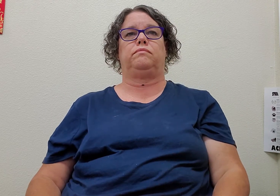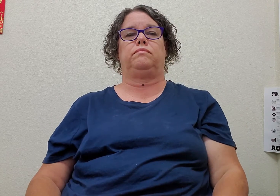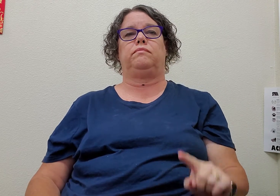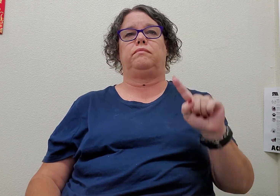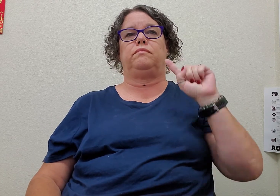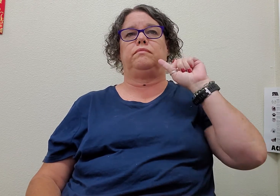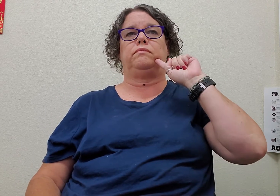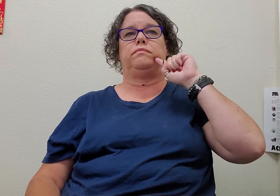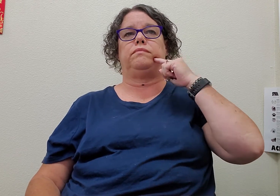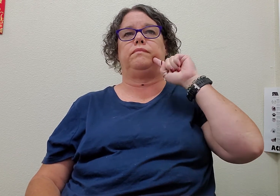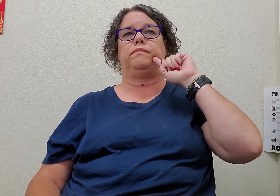candy eat